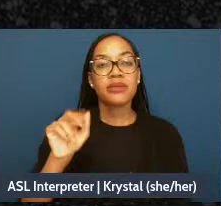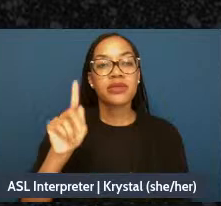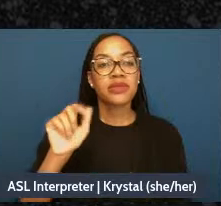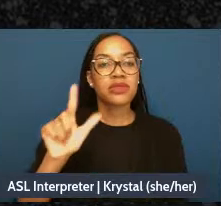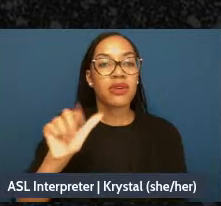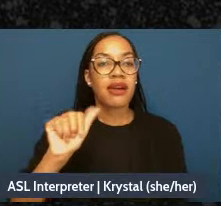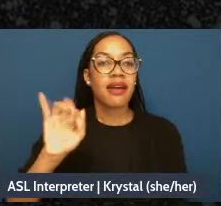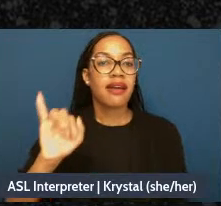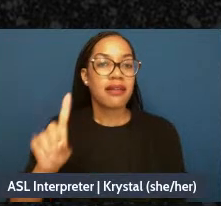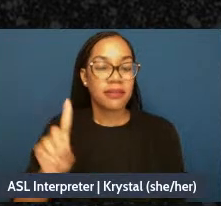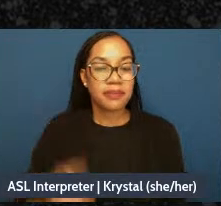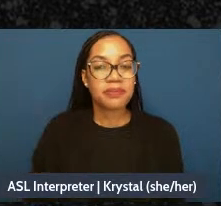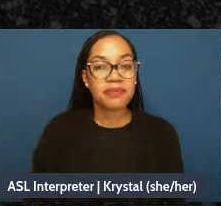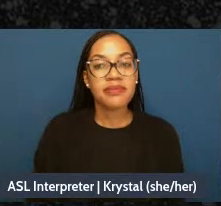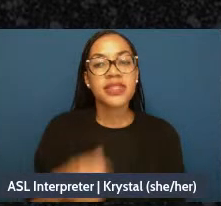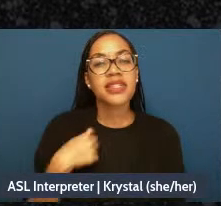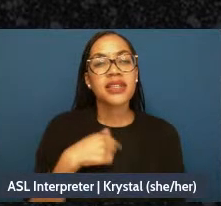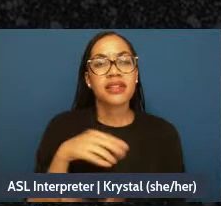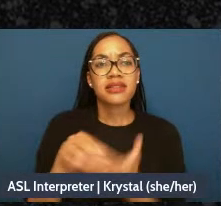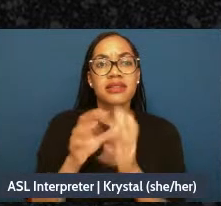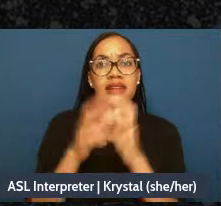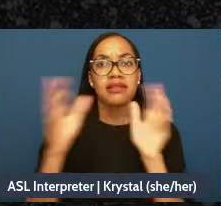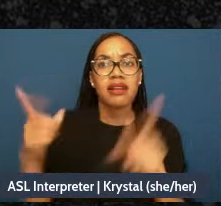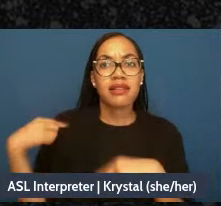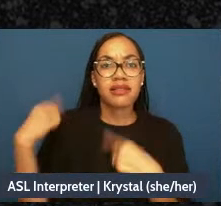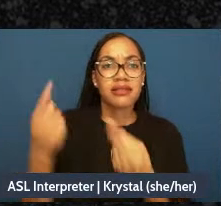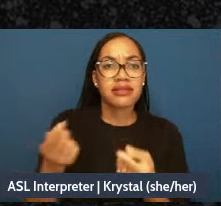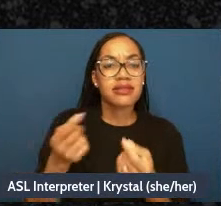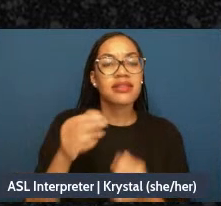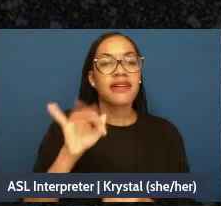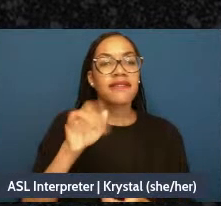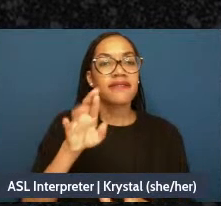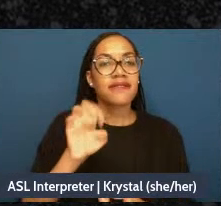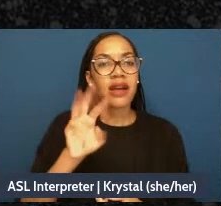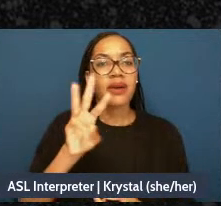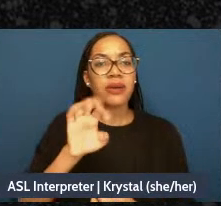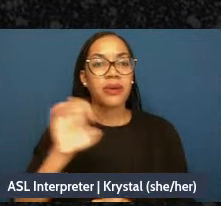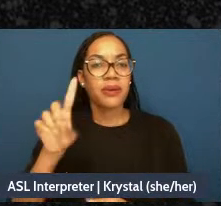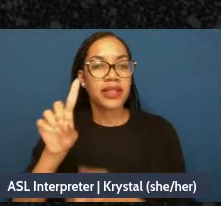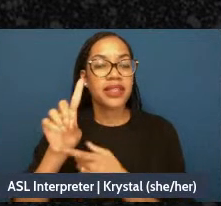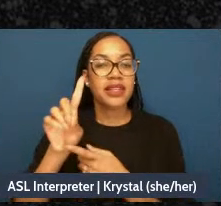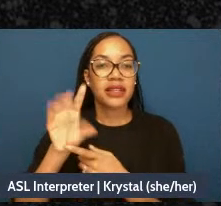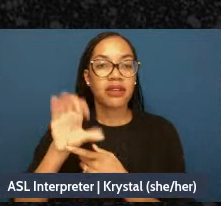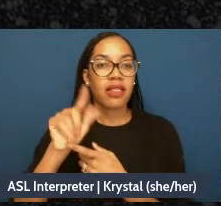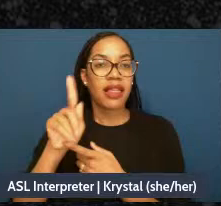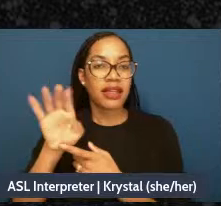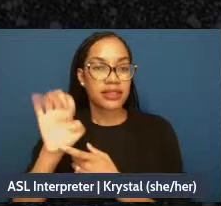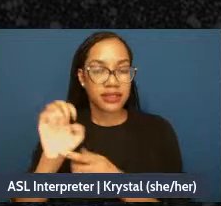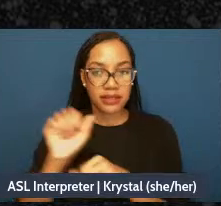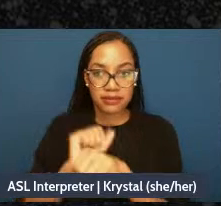am able to do with Firewood-Fireweed rather, and clearly also we pull from that from all the people